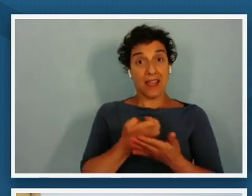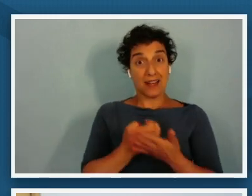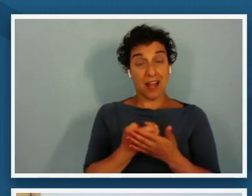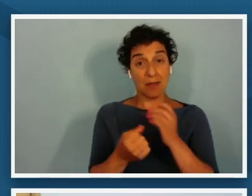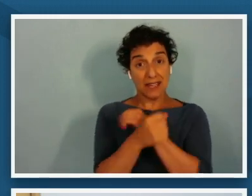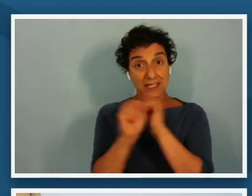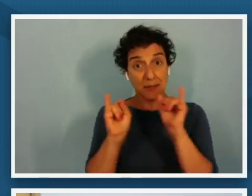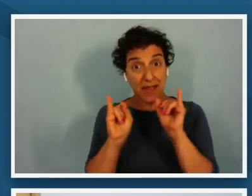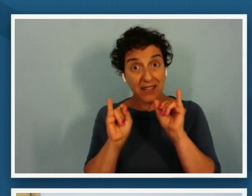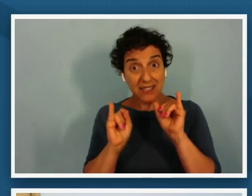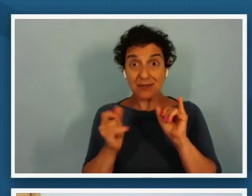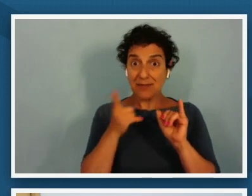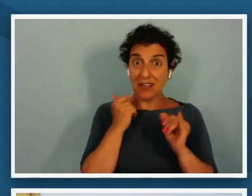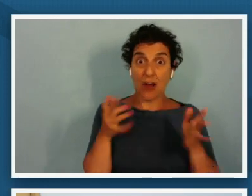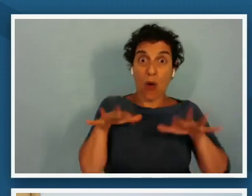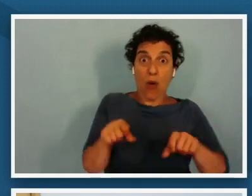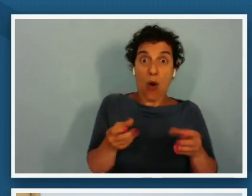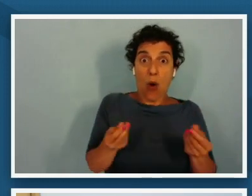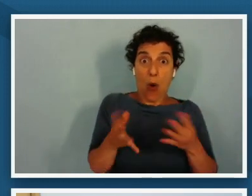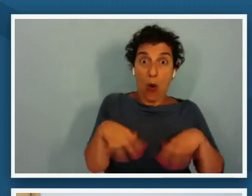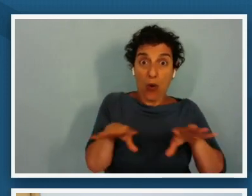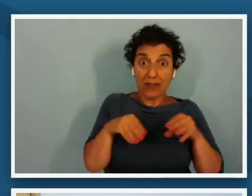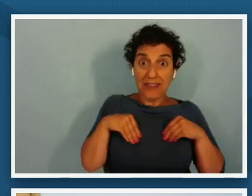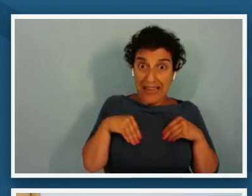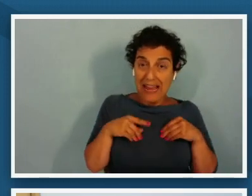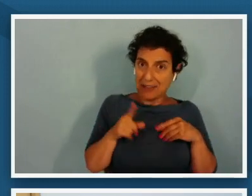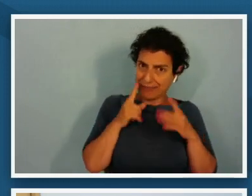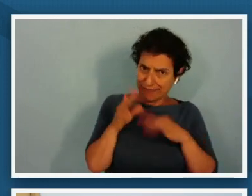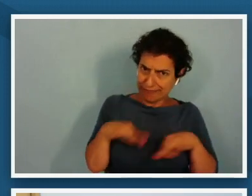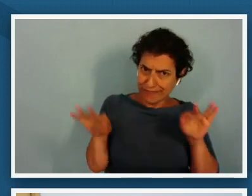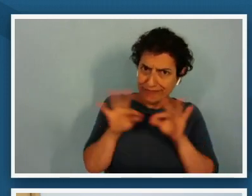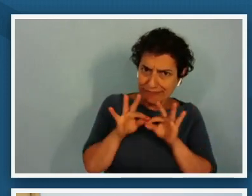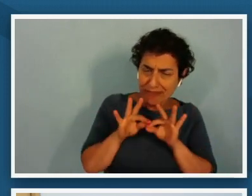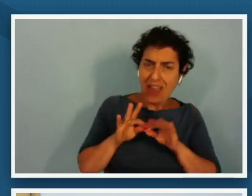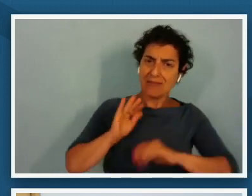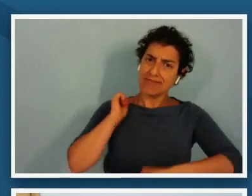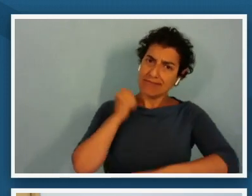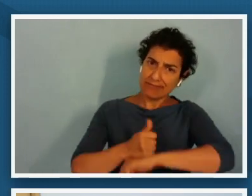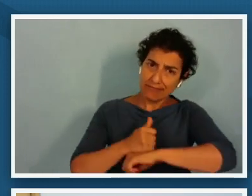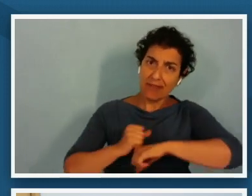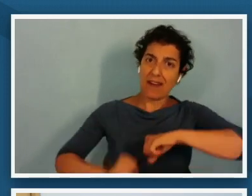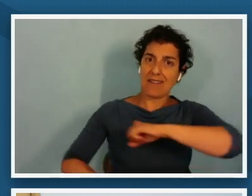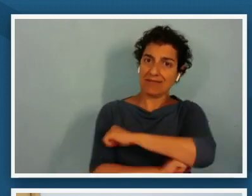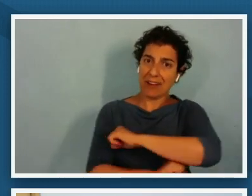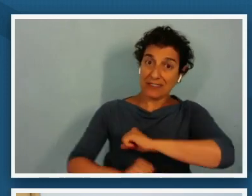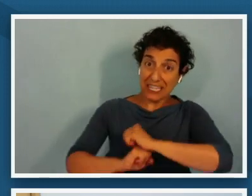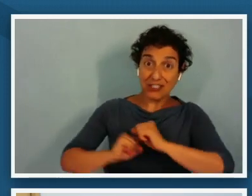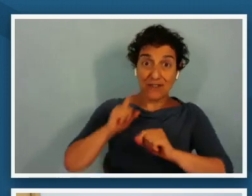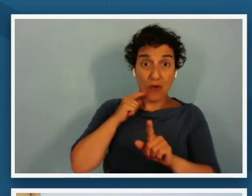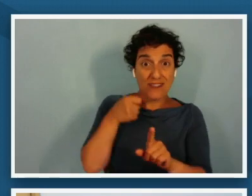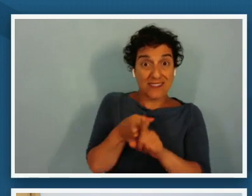land ownership was crucial and it offered a solid foundation for self-sufficiency as well as a form of